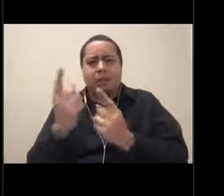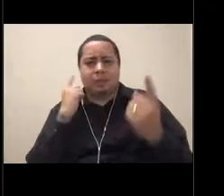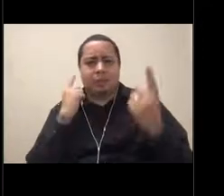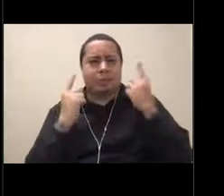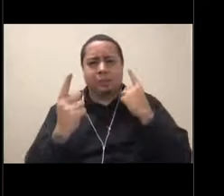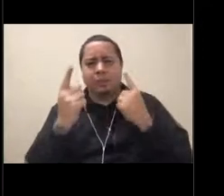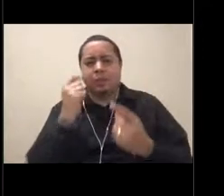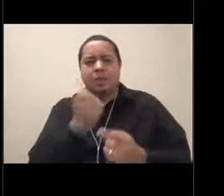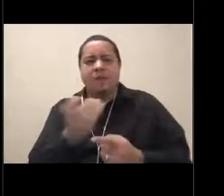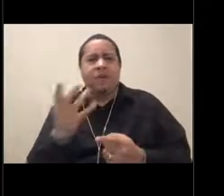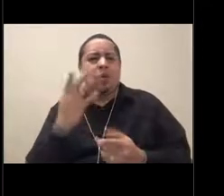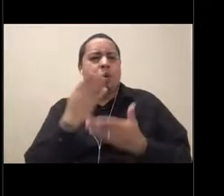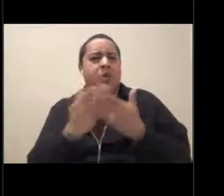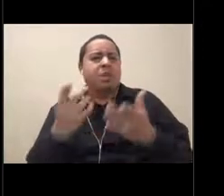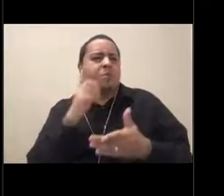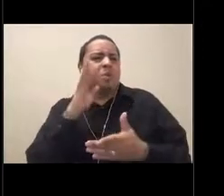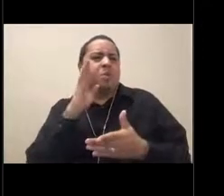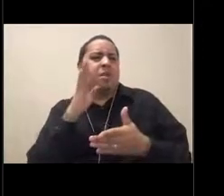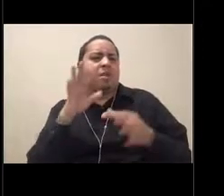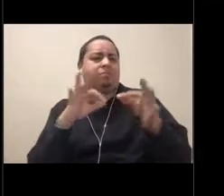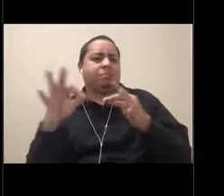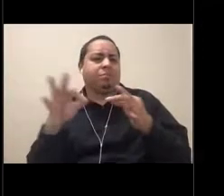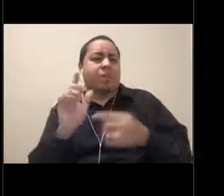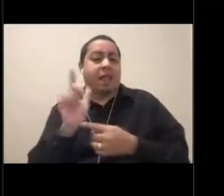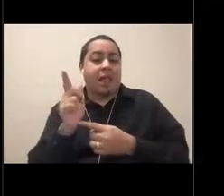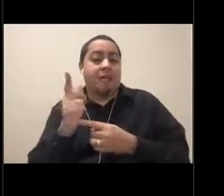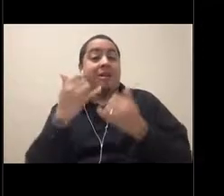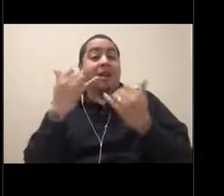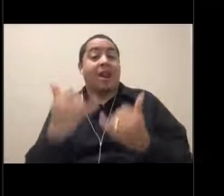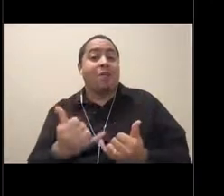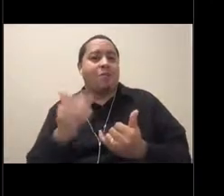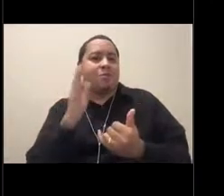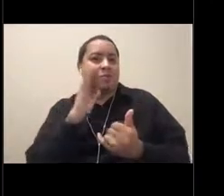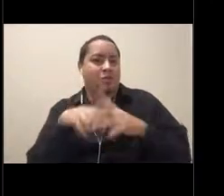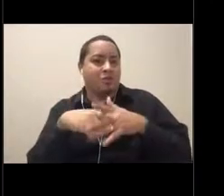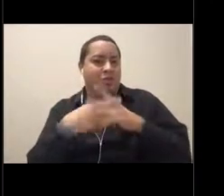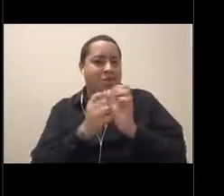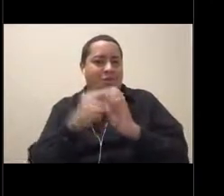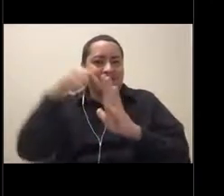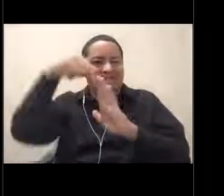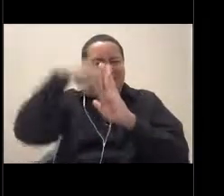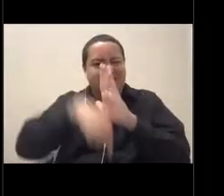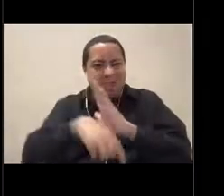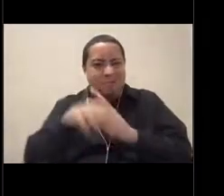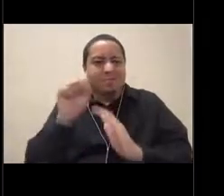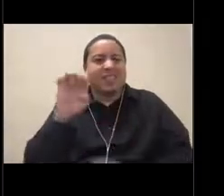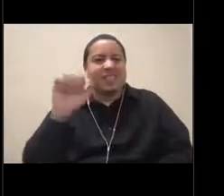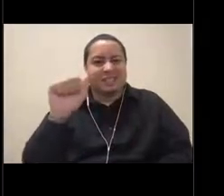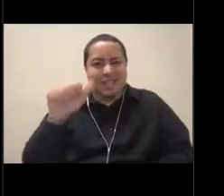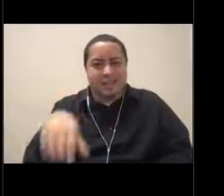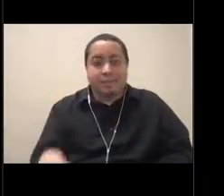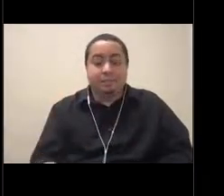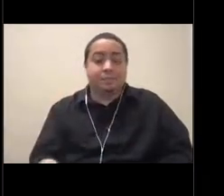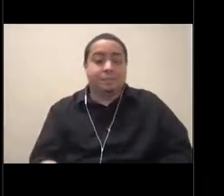of our deep sea exhibit now. Nick's going to share more on that in a bit. And then you're going to get a sneak peek